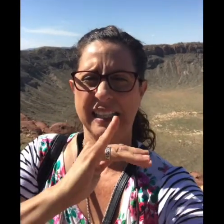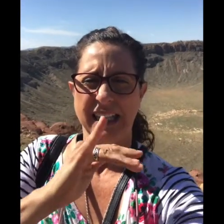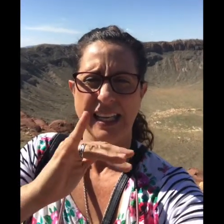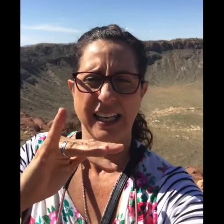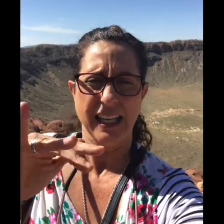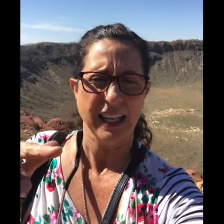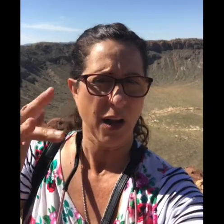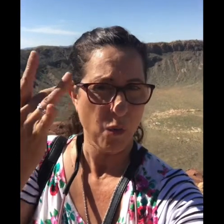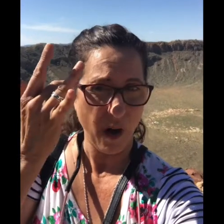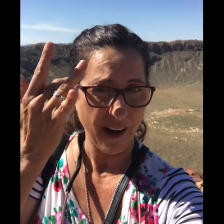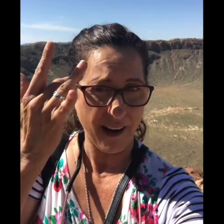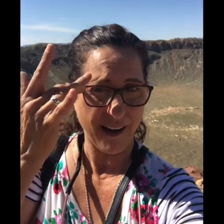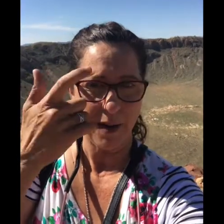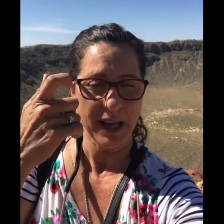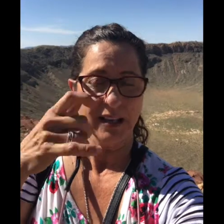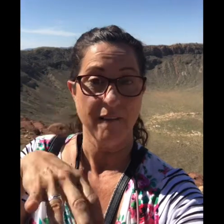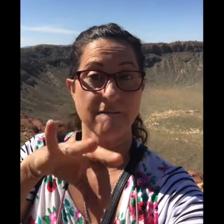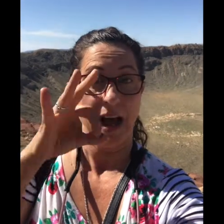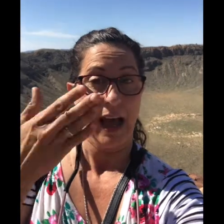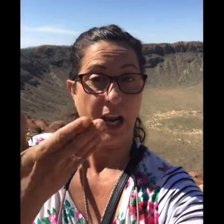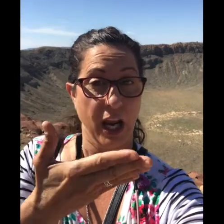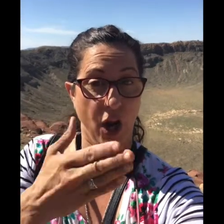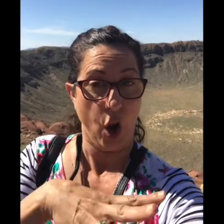Scientist still study this area to learn more